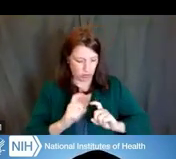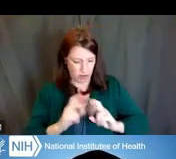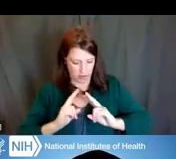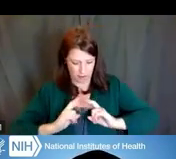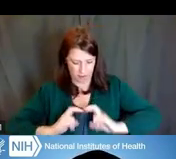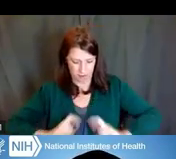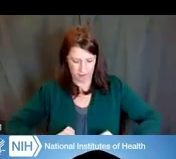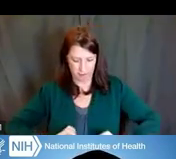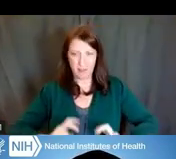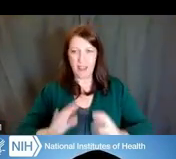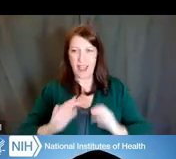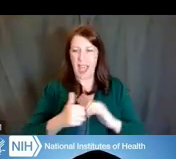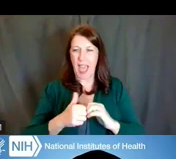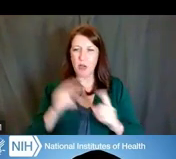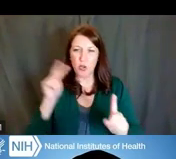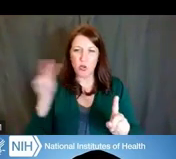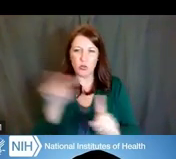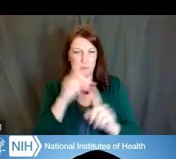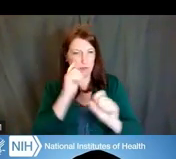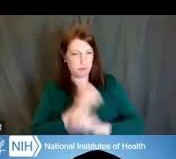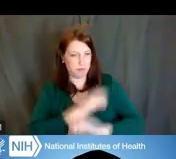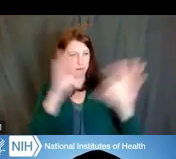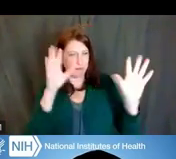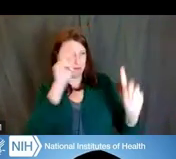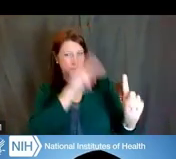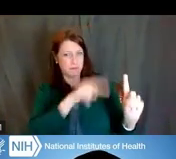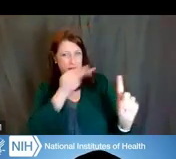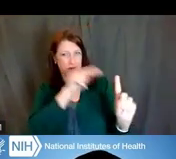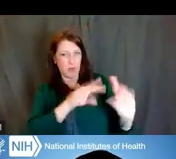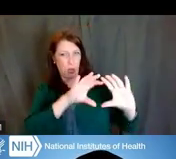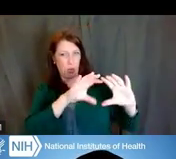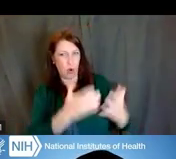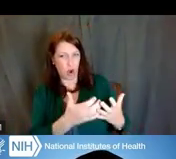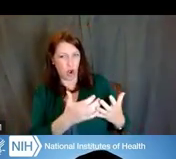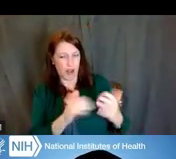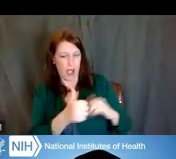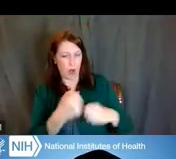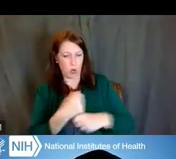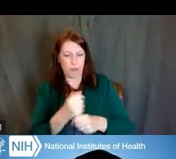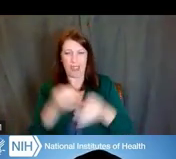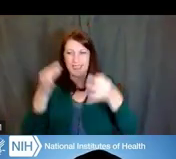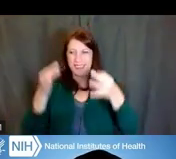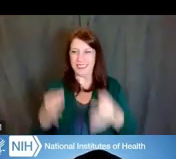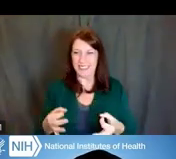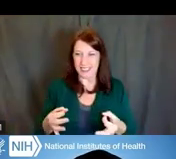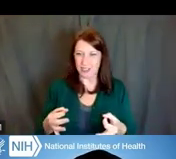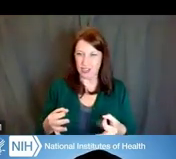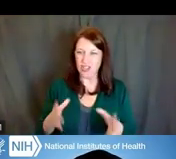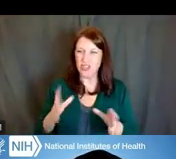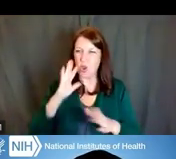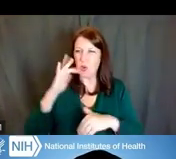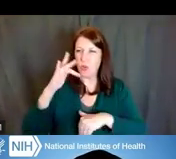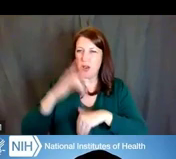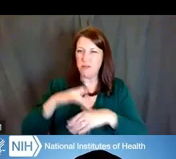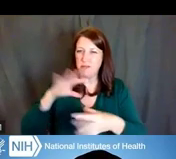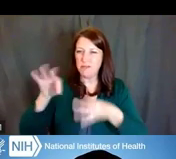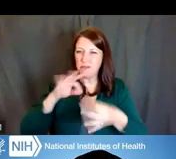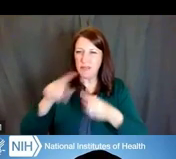how do you perceive the world, and how do you make decisions? So we'll touch briefly in a resource section